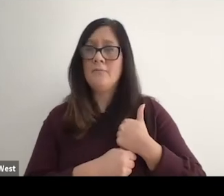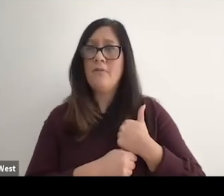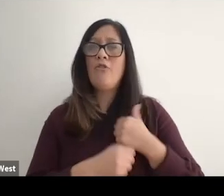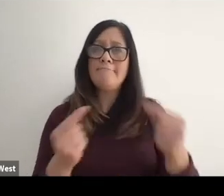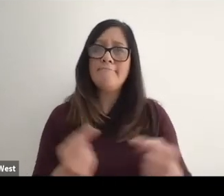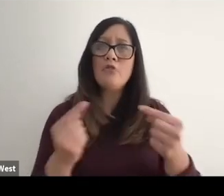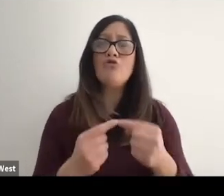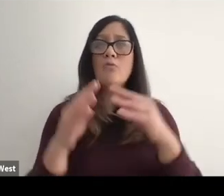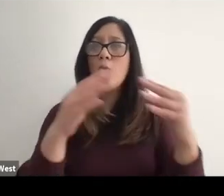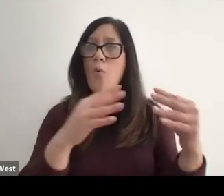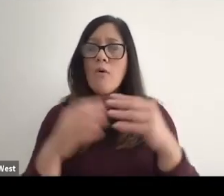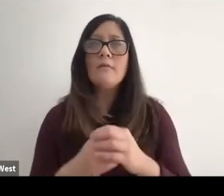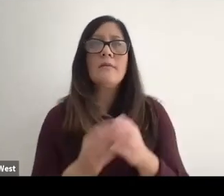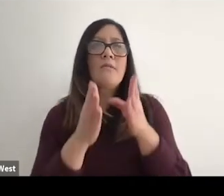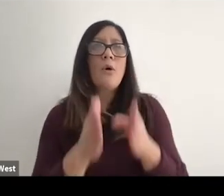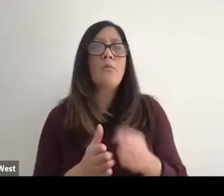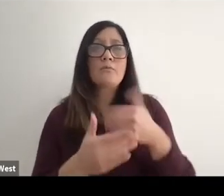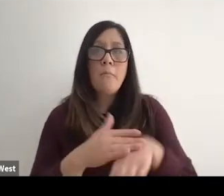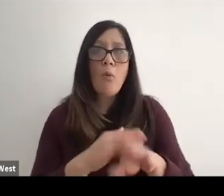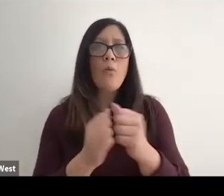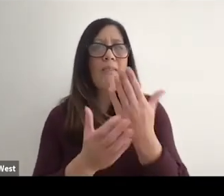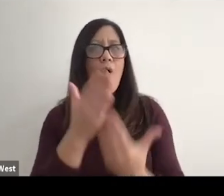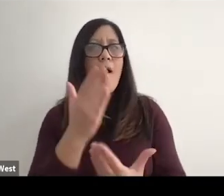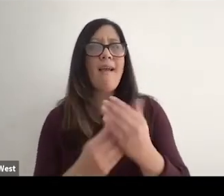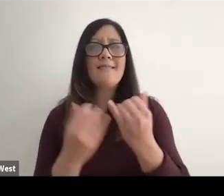injured in Iraq or Afghanistan or somebody was born without without hands.